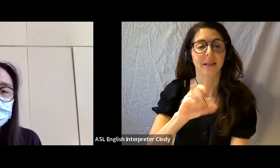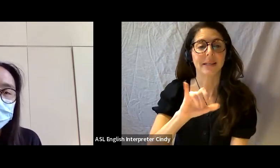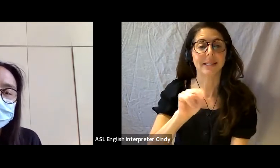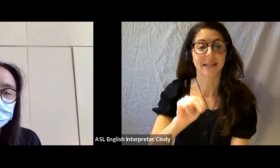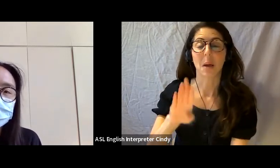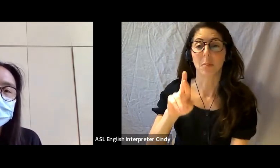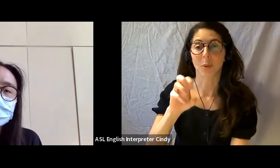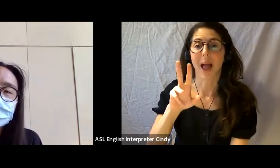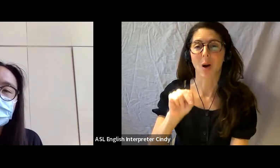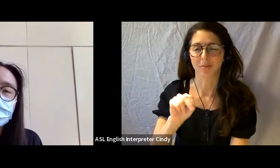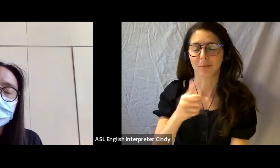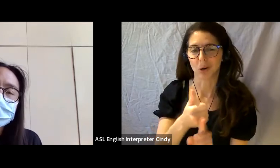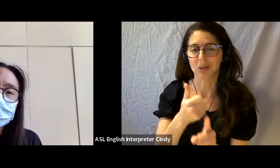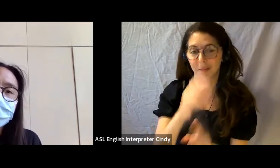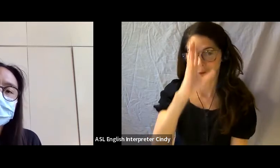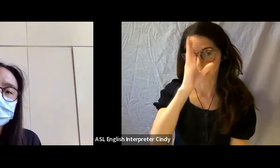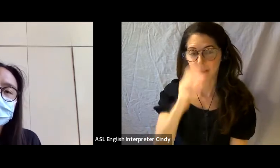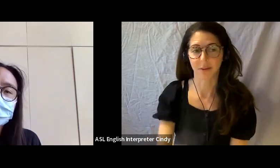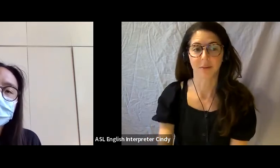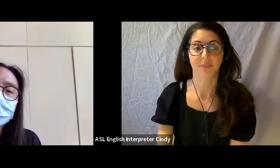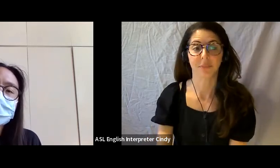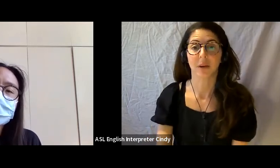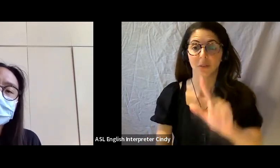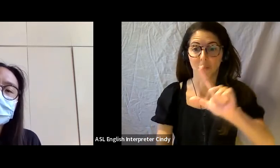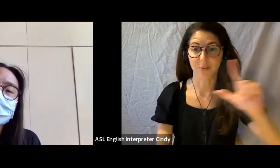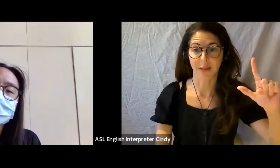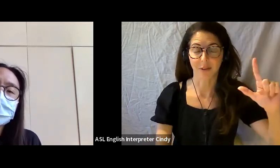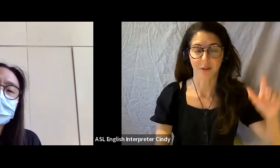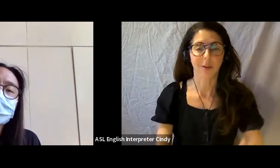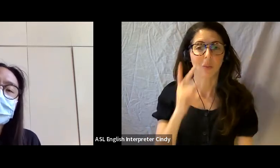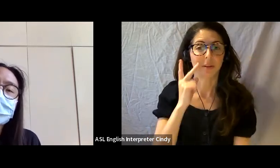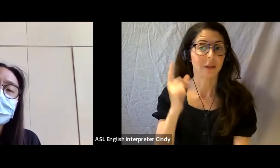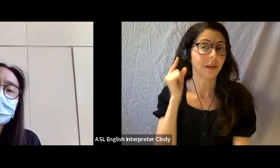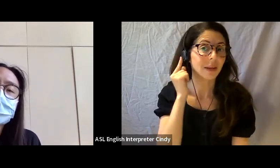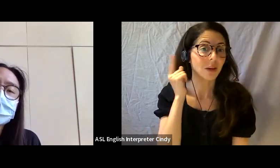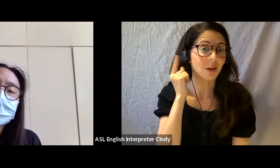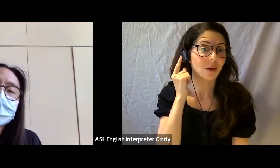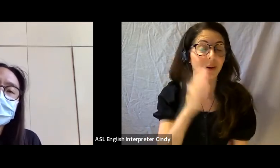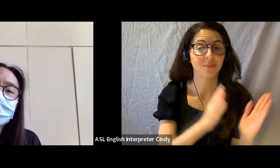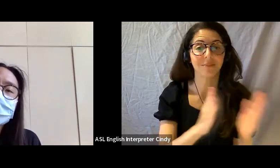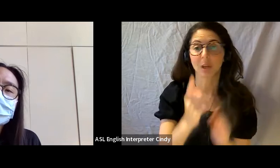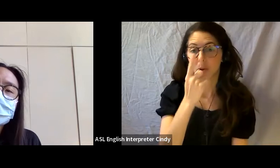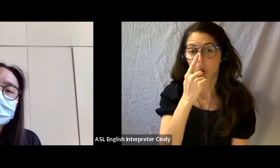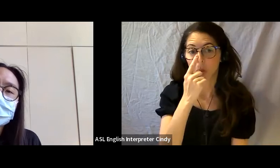So from the left to right we’ve got a graphic picture of an ear, a nose and mouth, a heart and a hand.